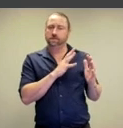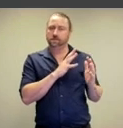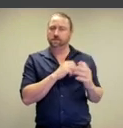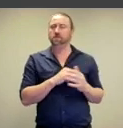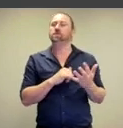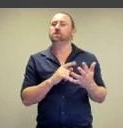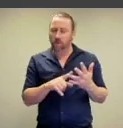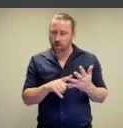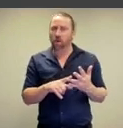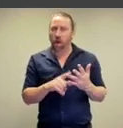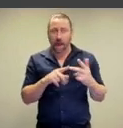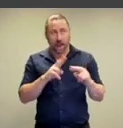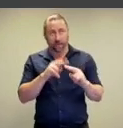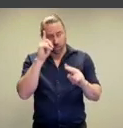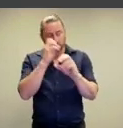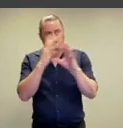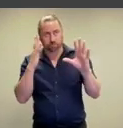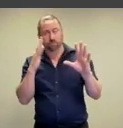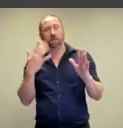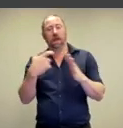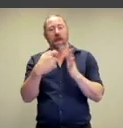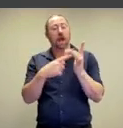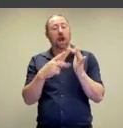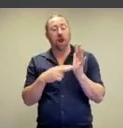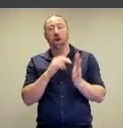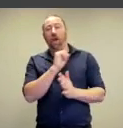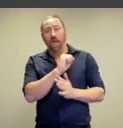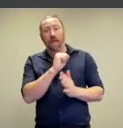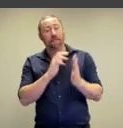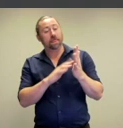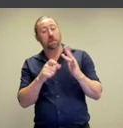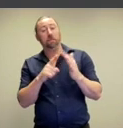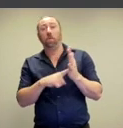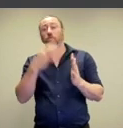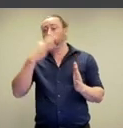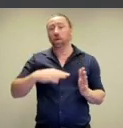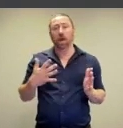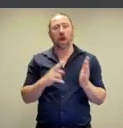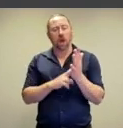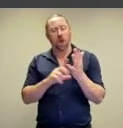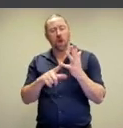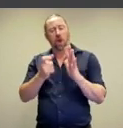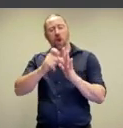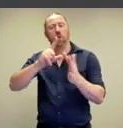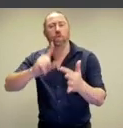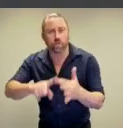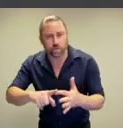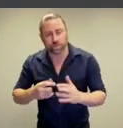exchanges. So, according to this framework,